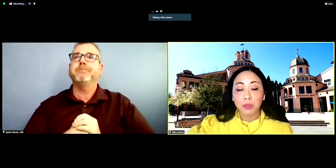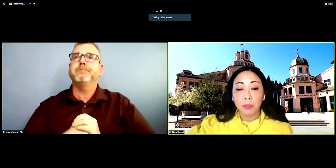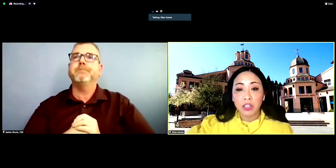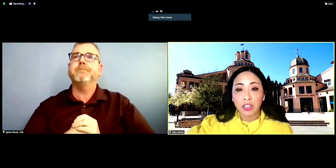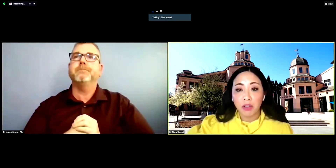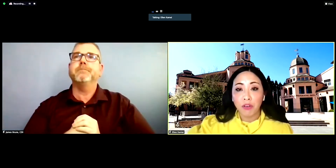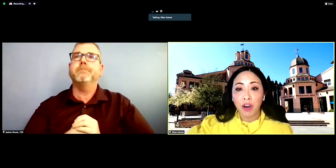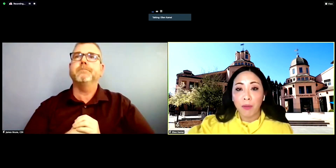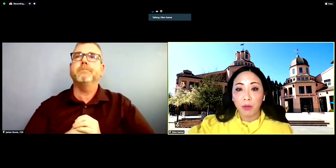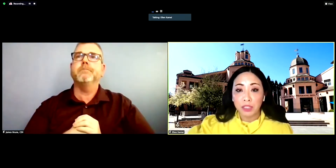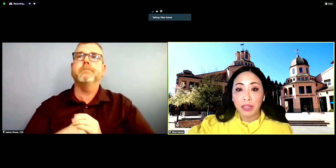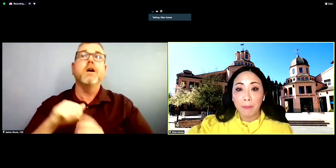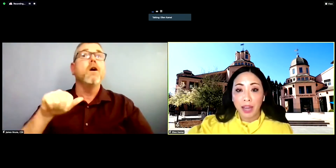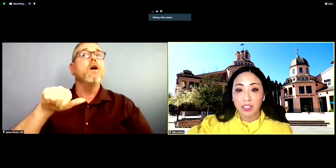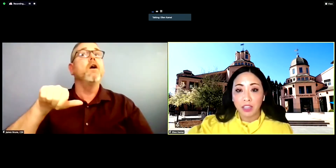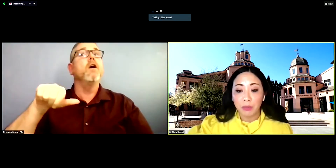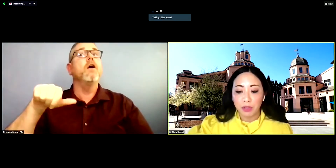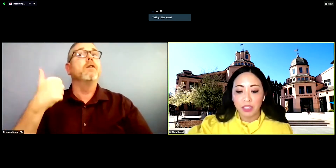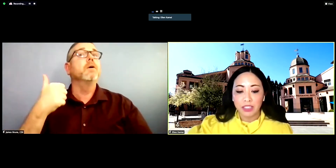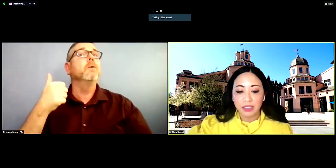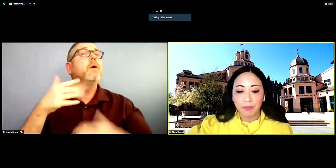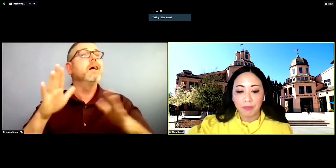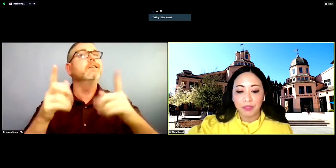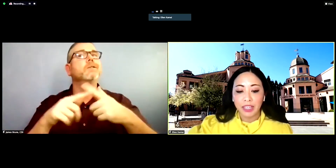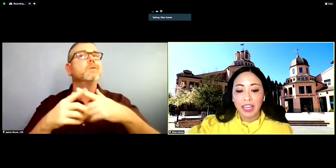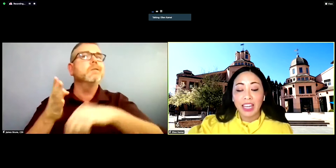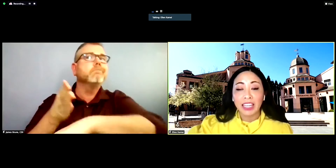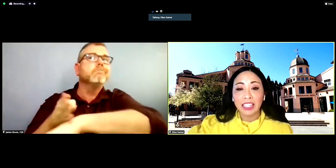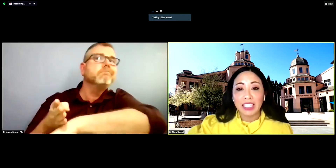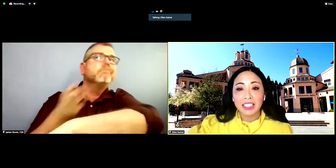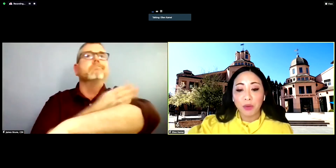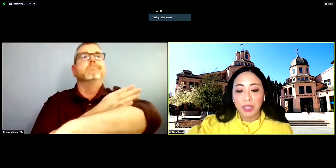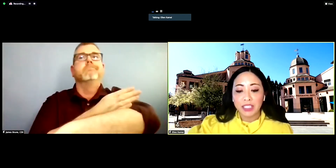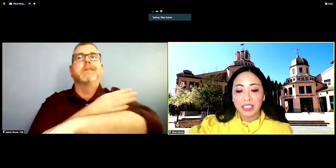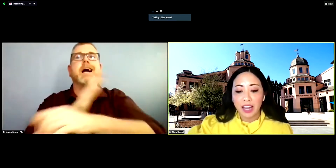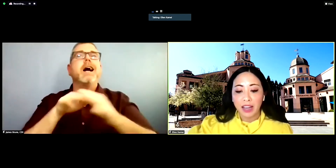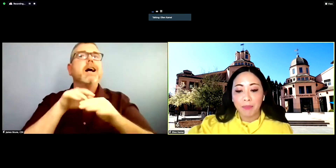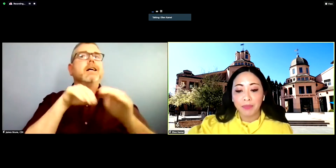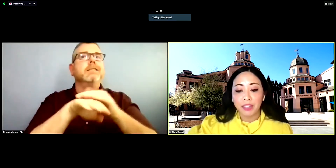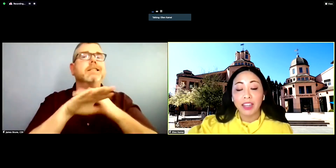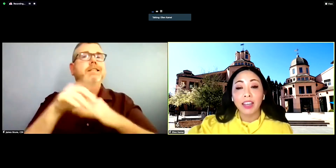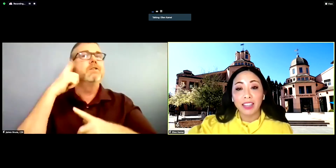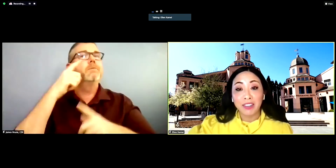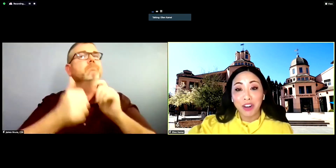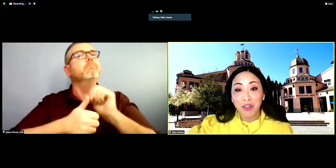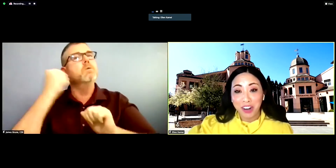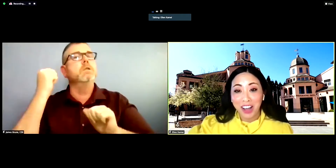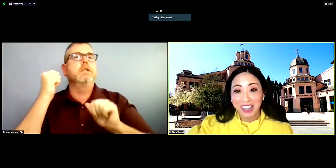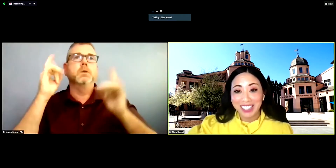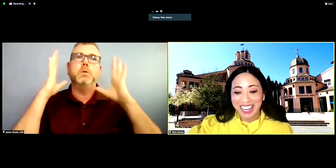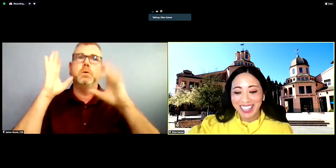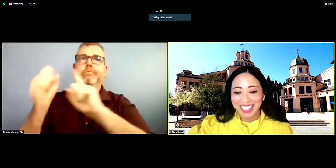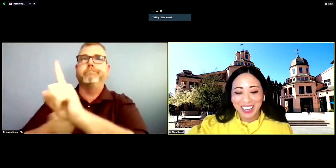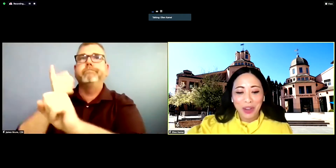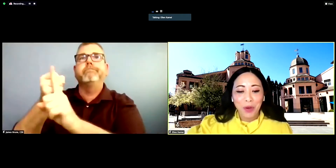especially for our most impacted communities. In less than a week's time, even over a holiday,